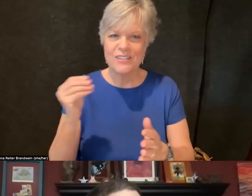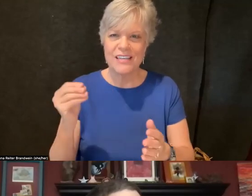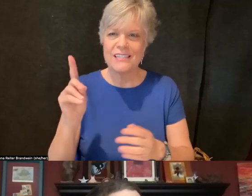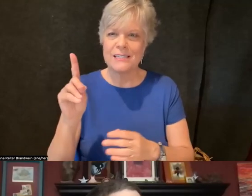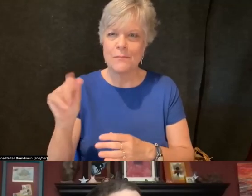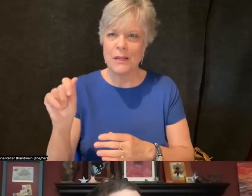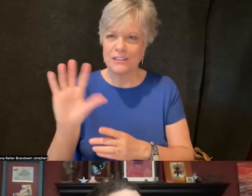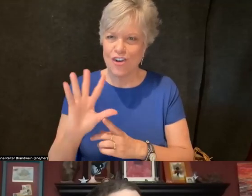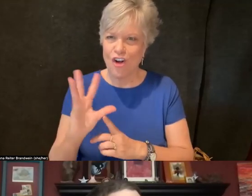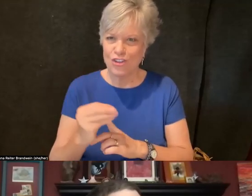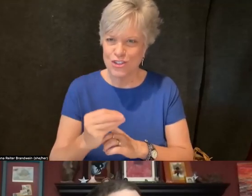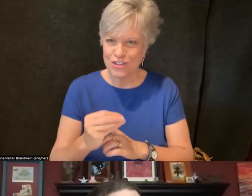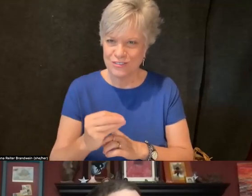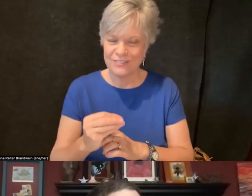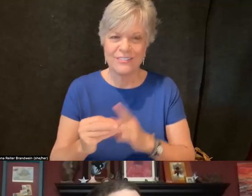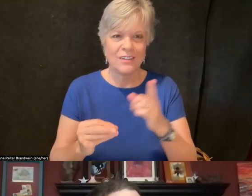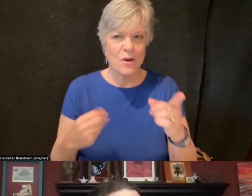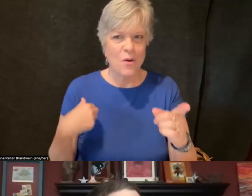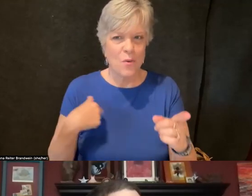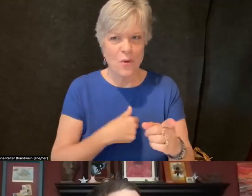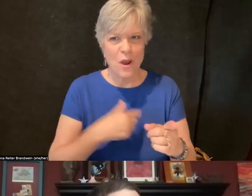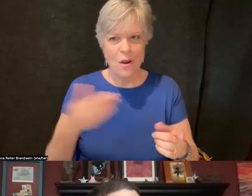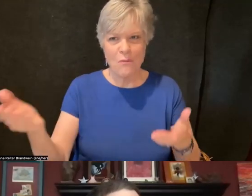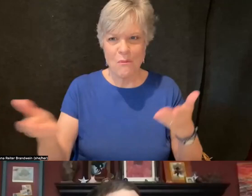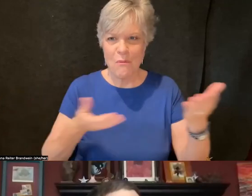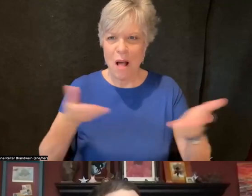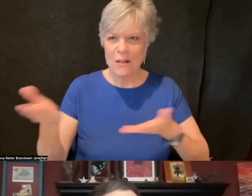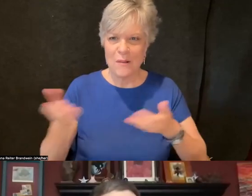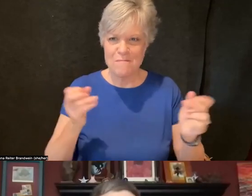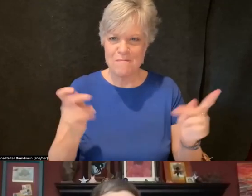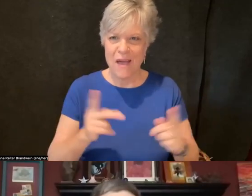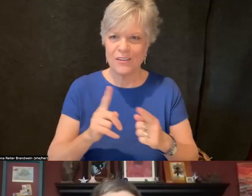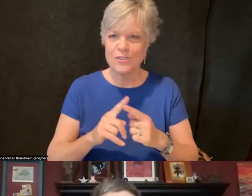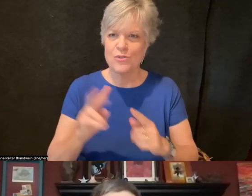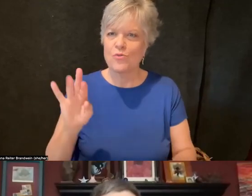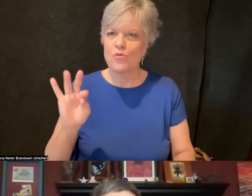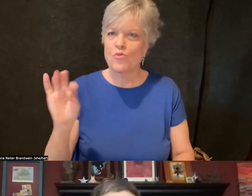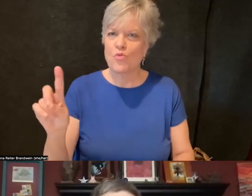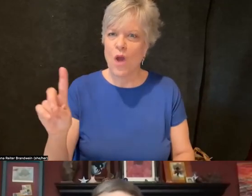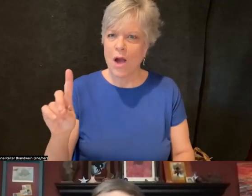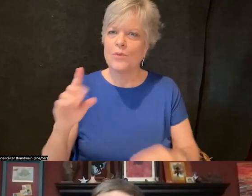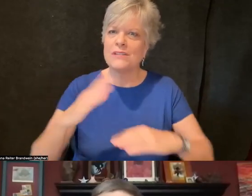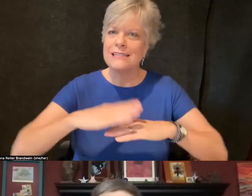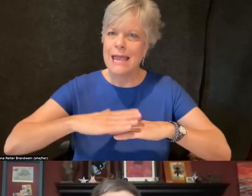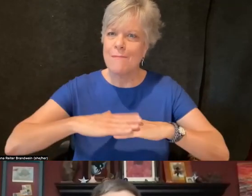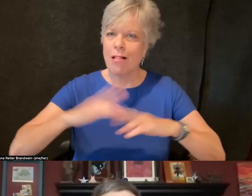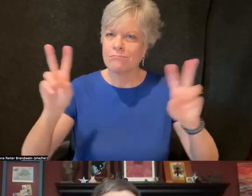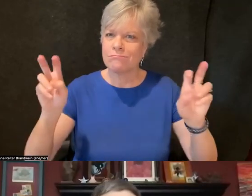of disability cultural center workers, reflecting on how they approach the question,